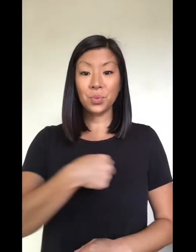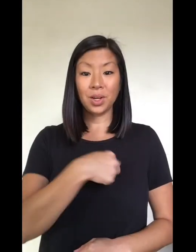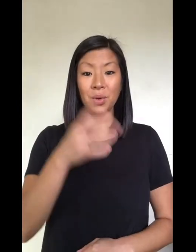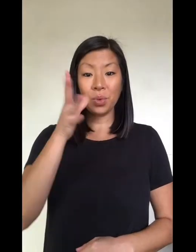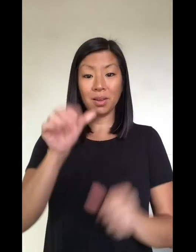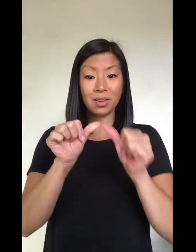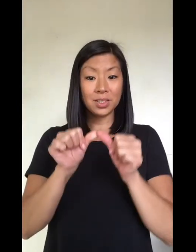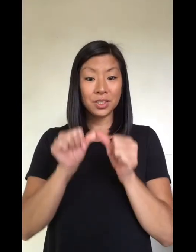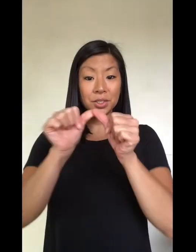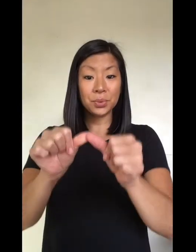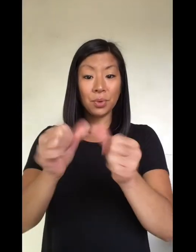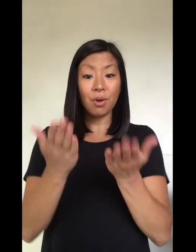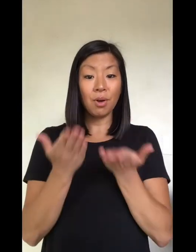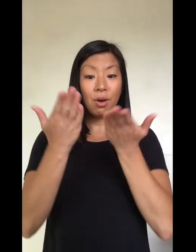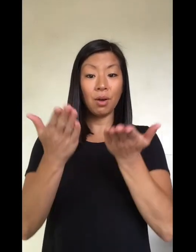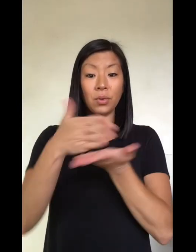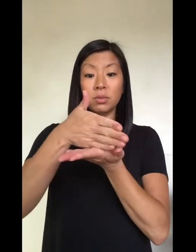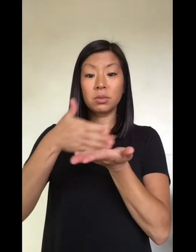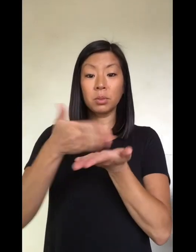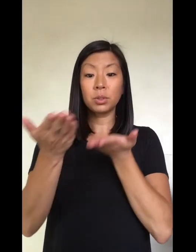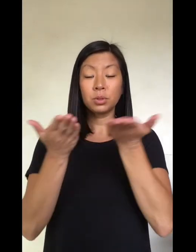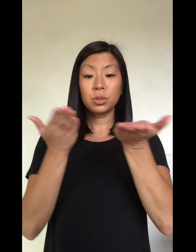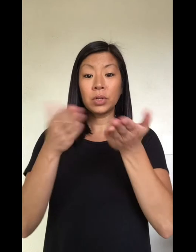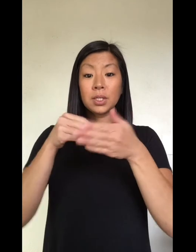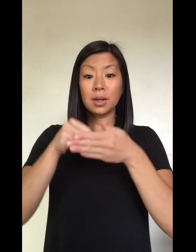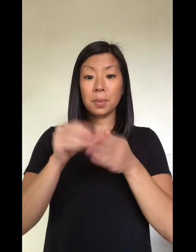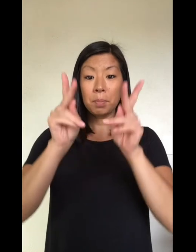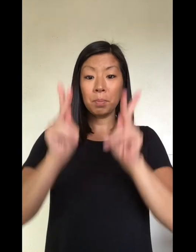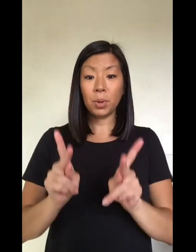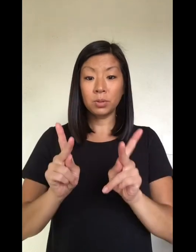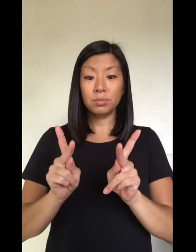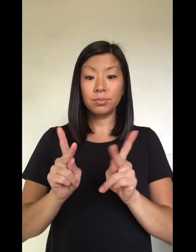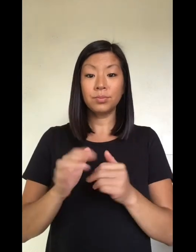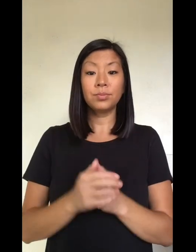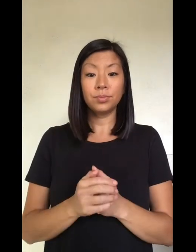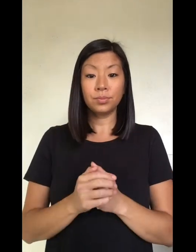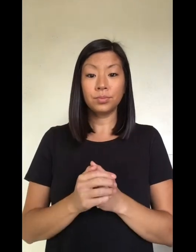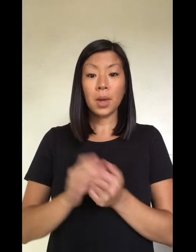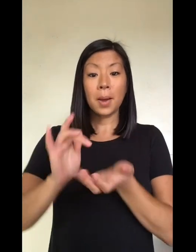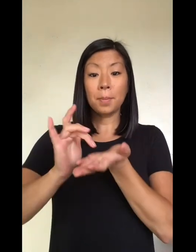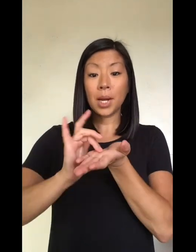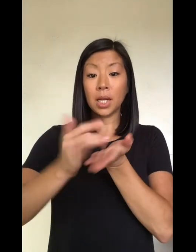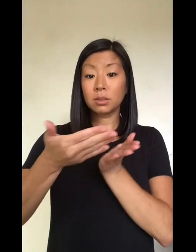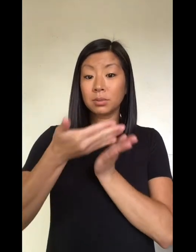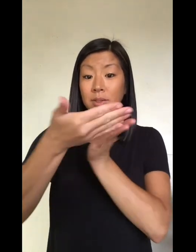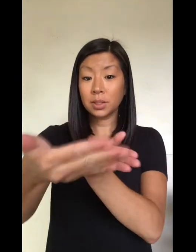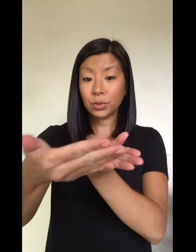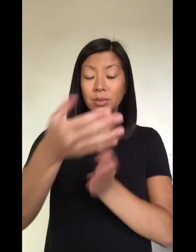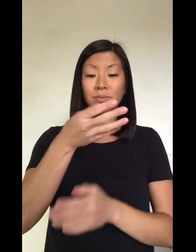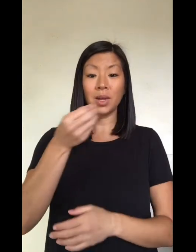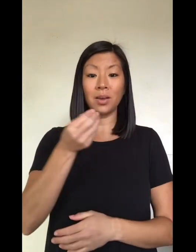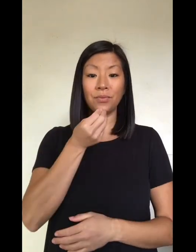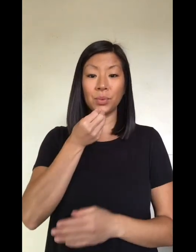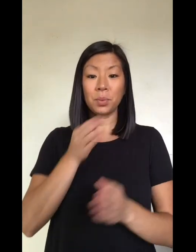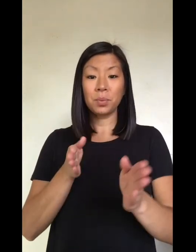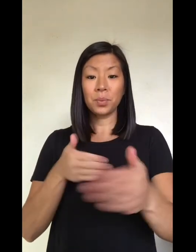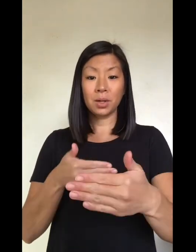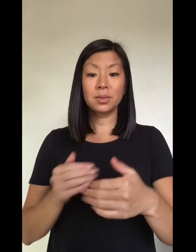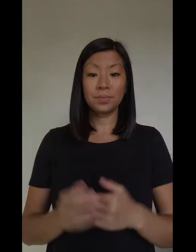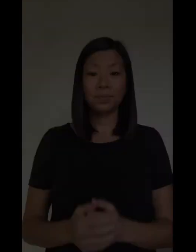We will continue to offer some services, such as delivery of medication and food boxes, in person.